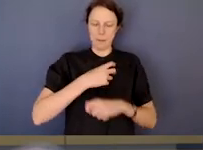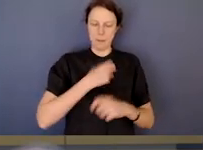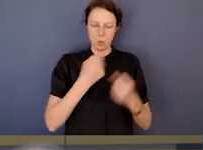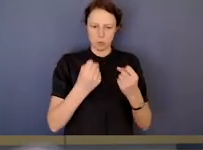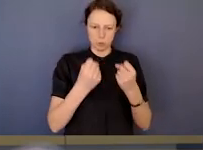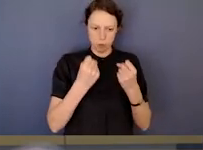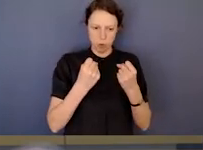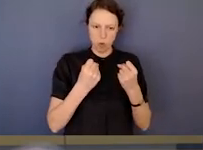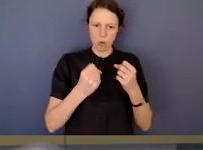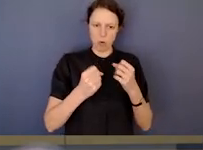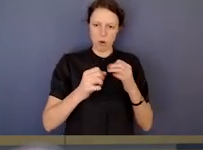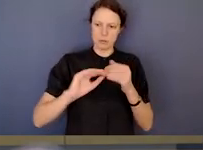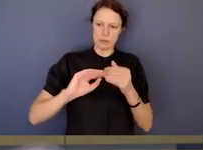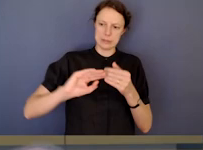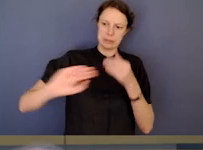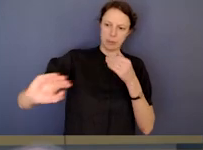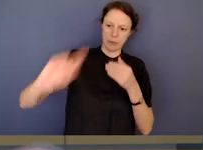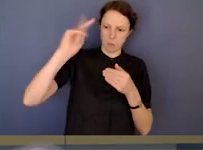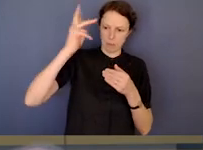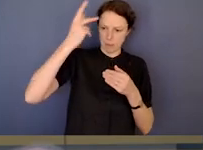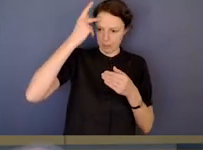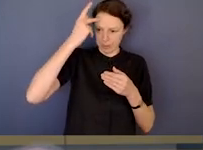apolitical and professional organisations?